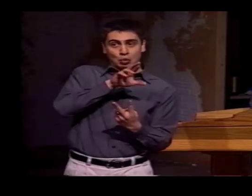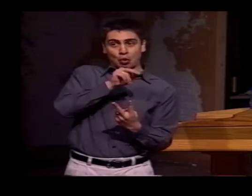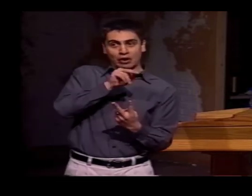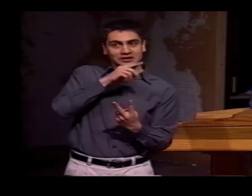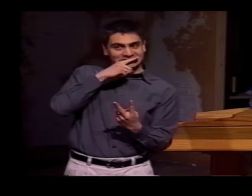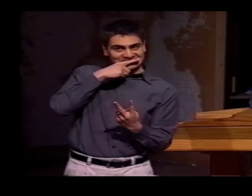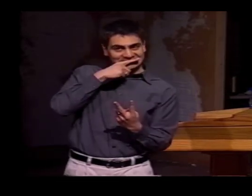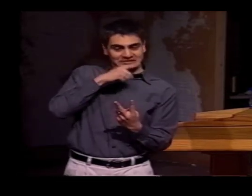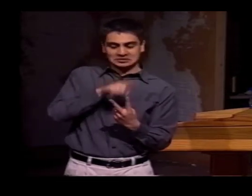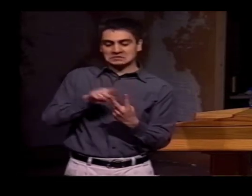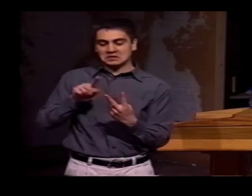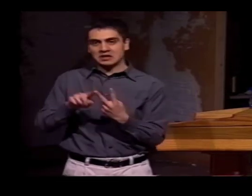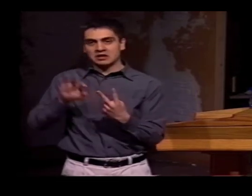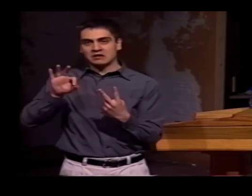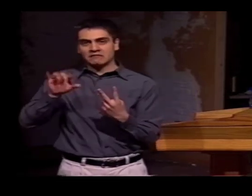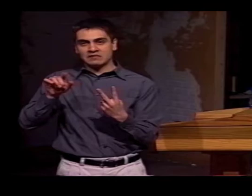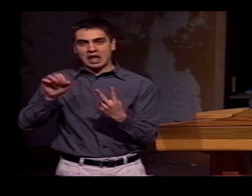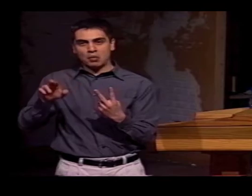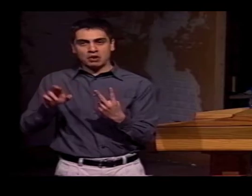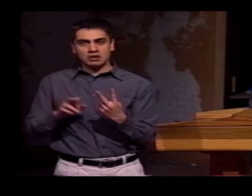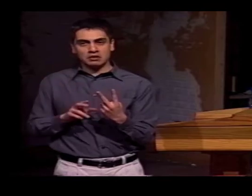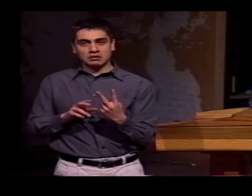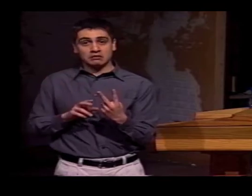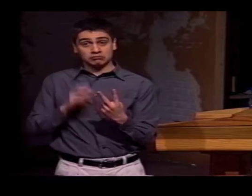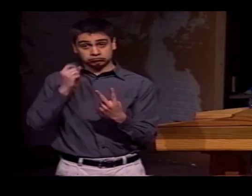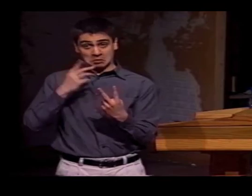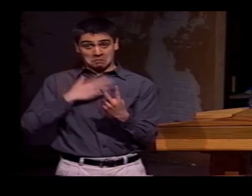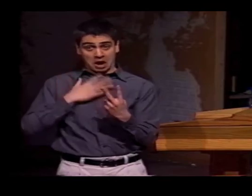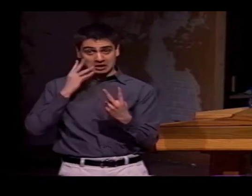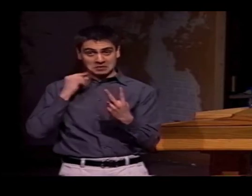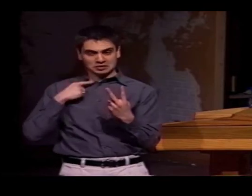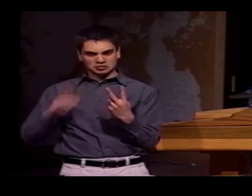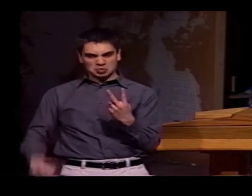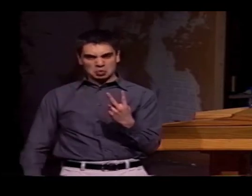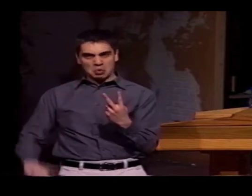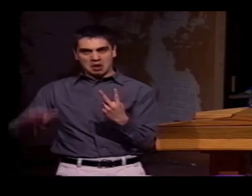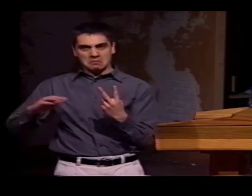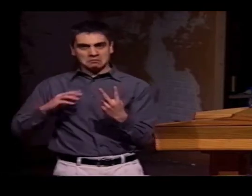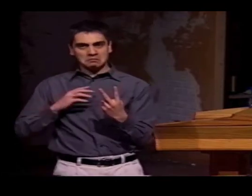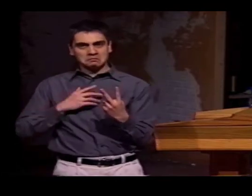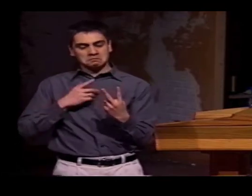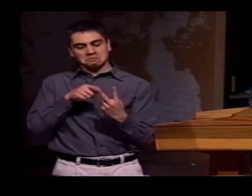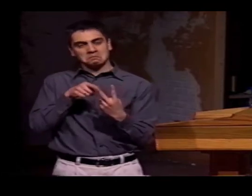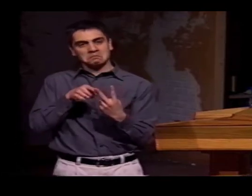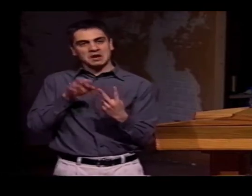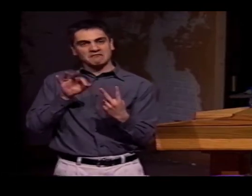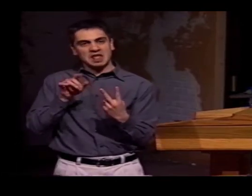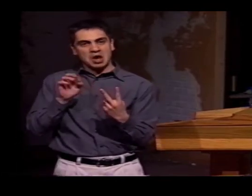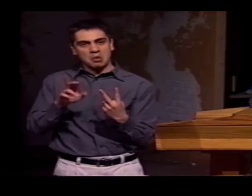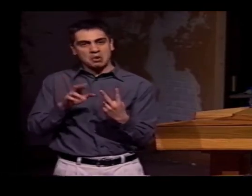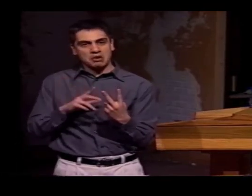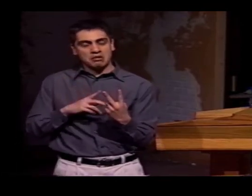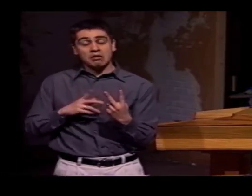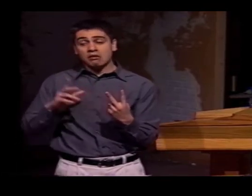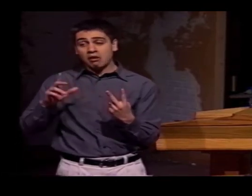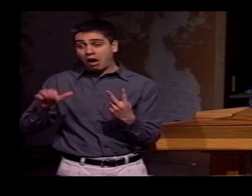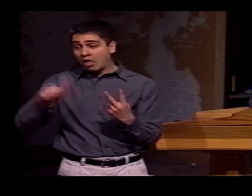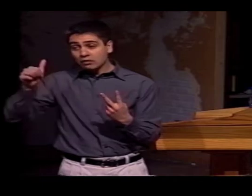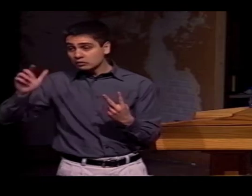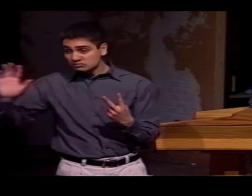CAN EITHER BE CORN OR FLOUR. NOW, AT LEAST THAT WAS MY EXPERIENCE GROWING UP. I GENERALLY EAT FLOUR;